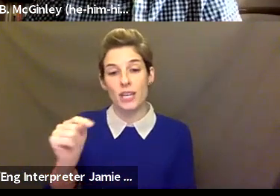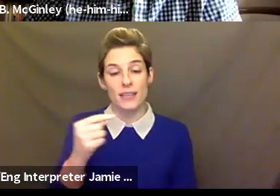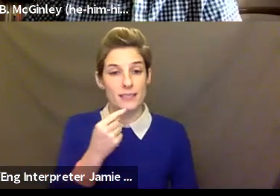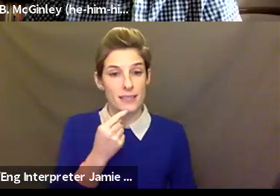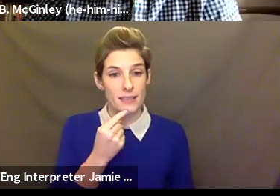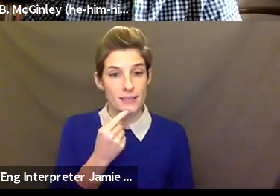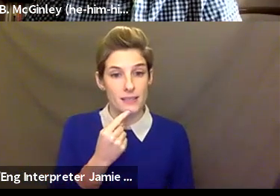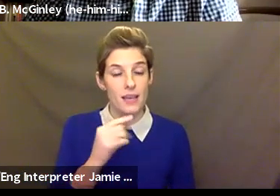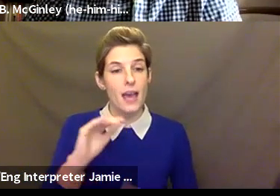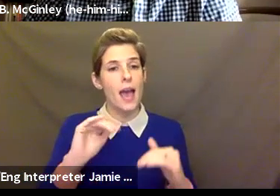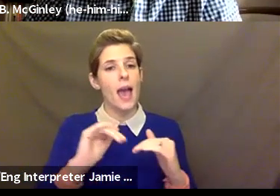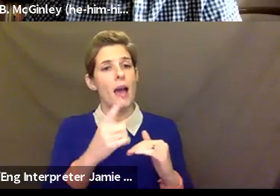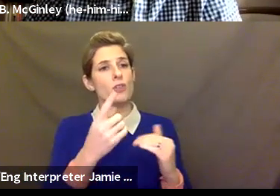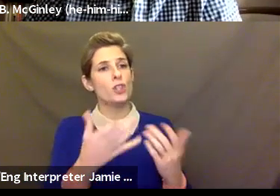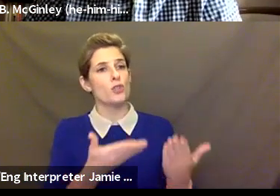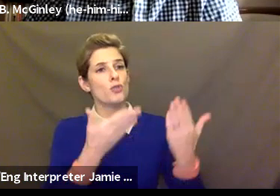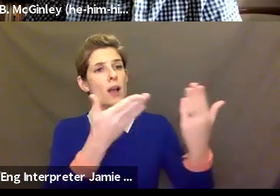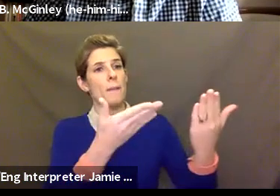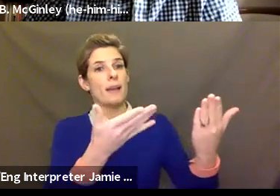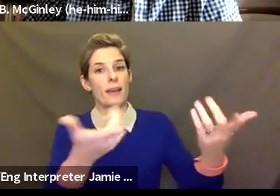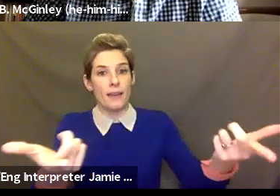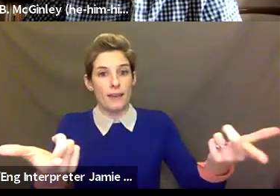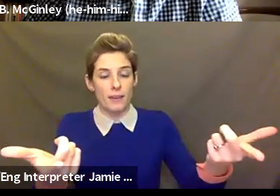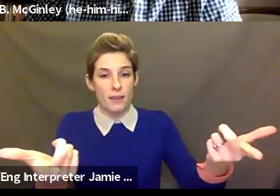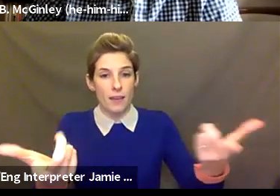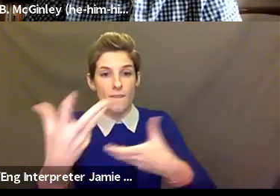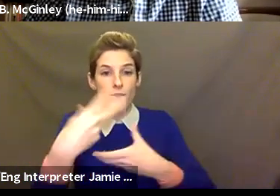recommend engaging with softwares like Adobe or